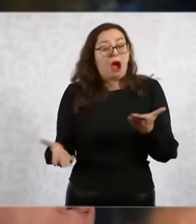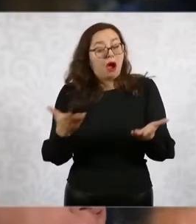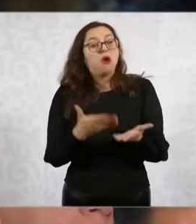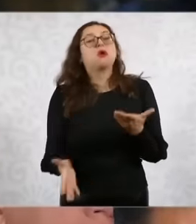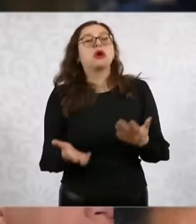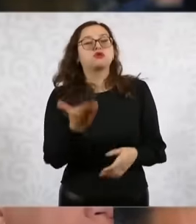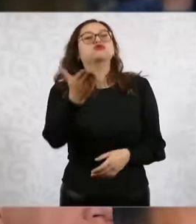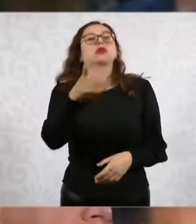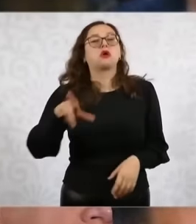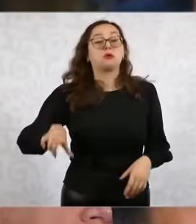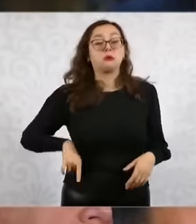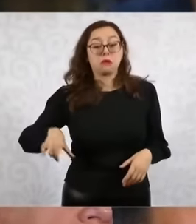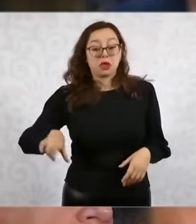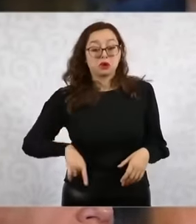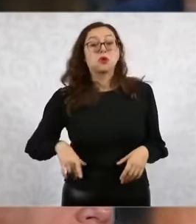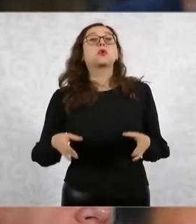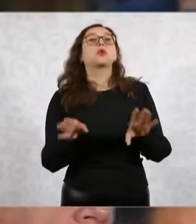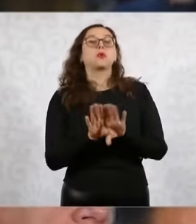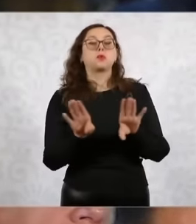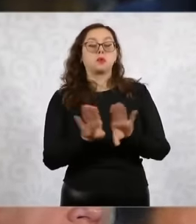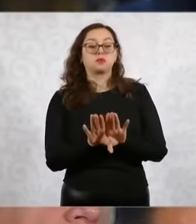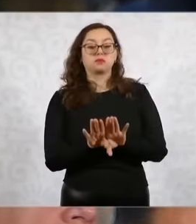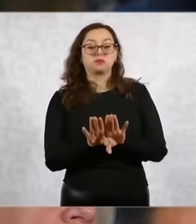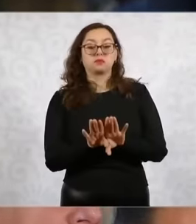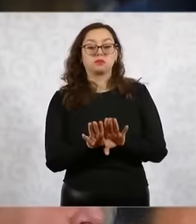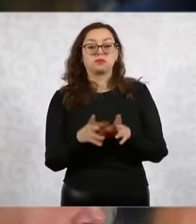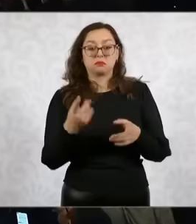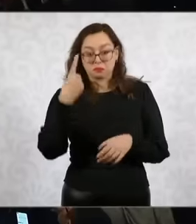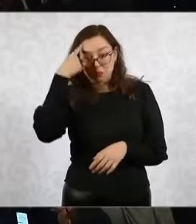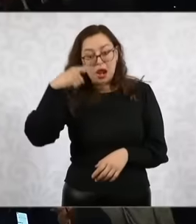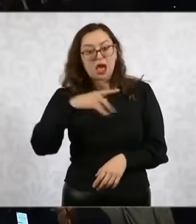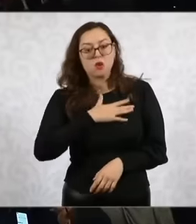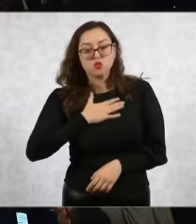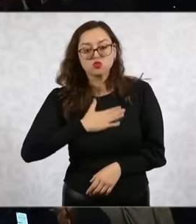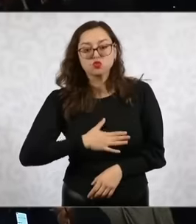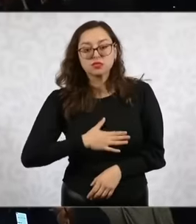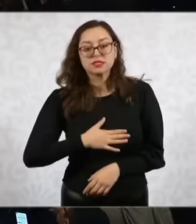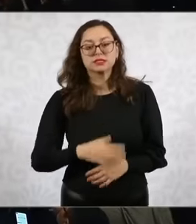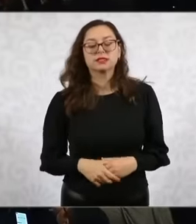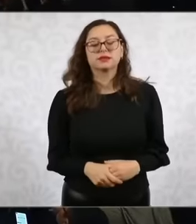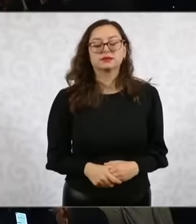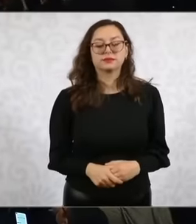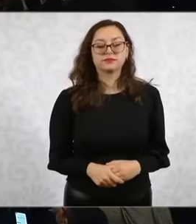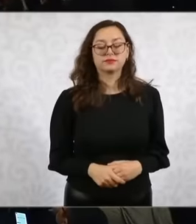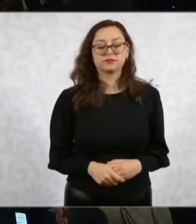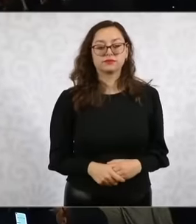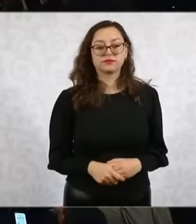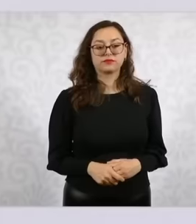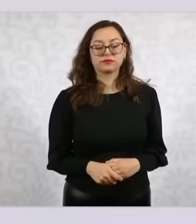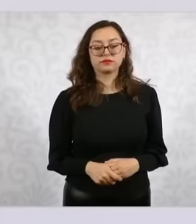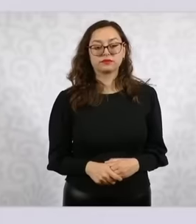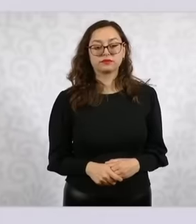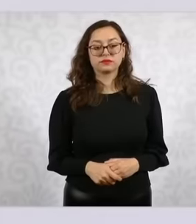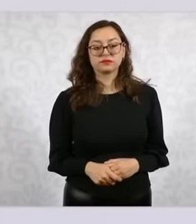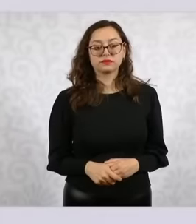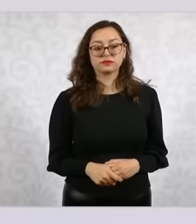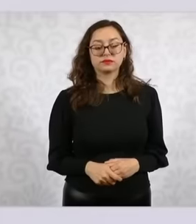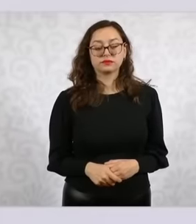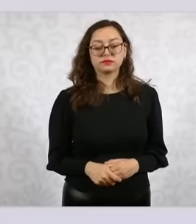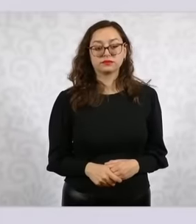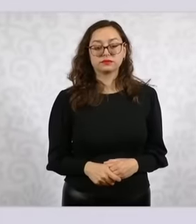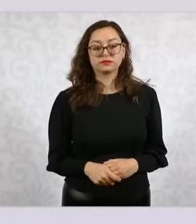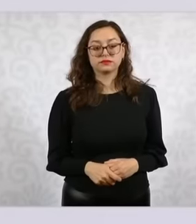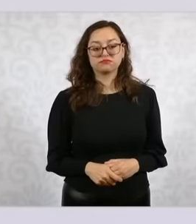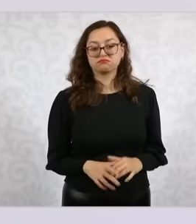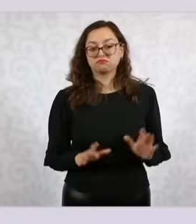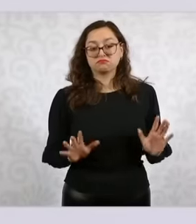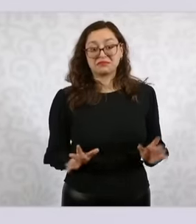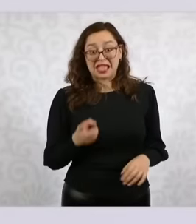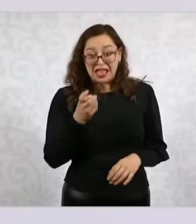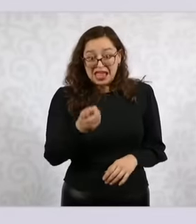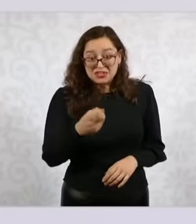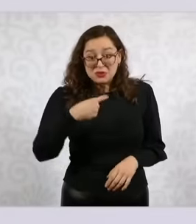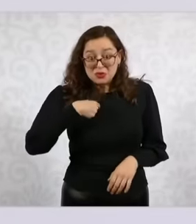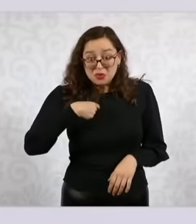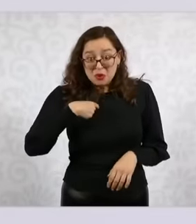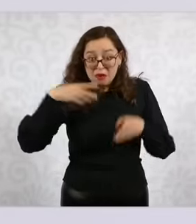what can be done? rescue to do justice, president, we are not going to get into that.